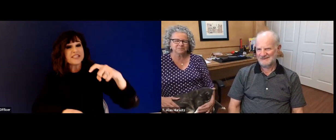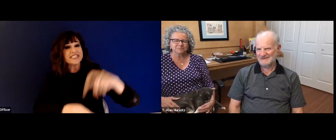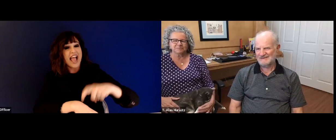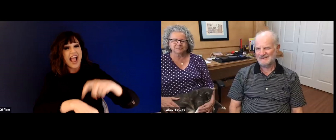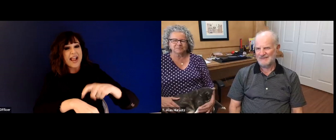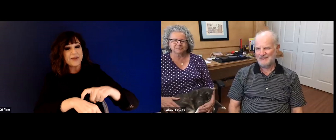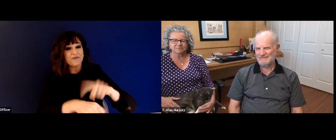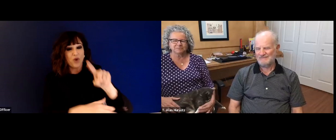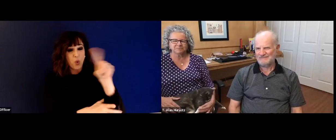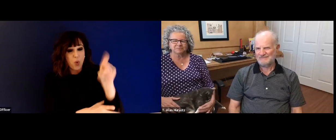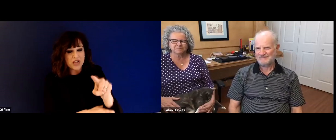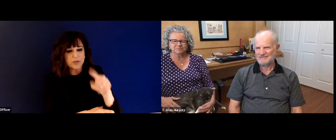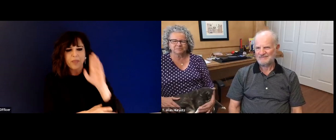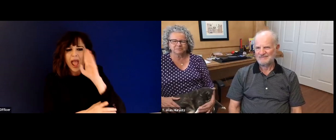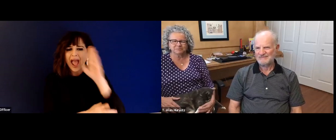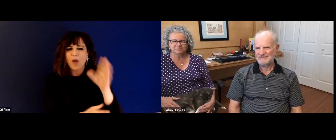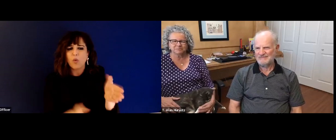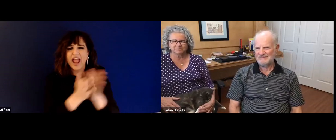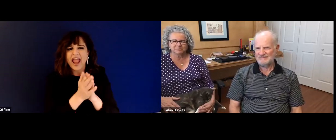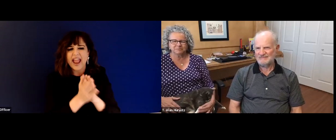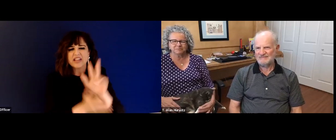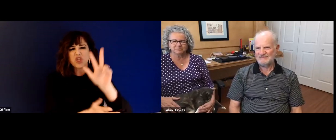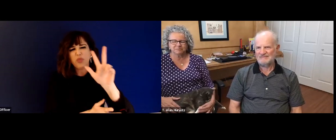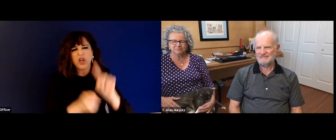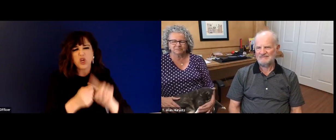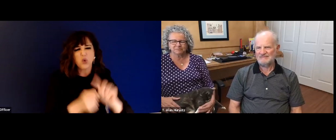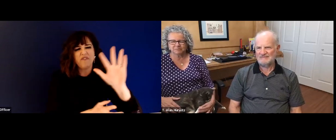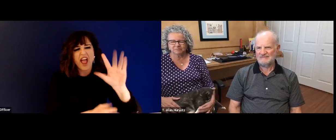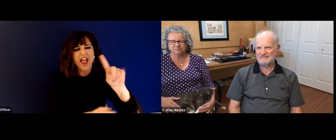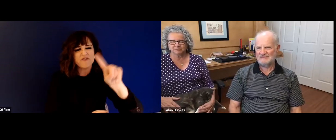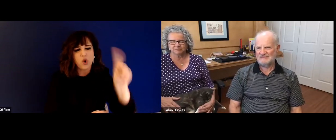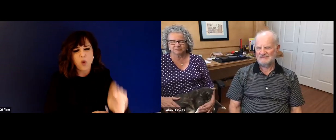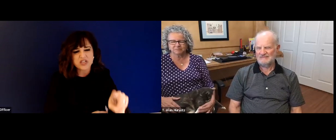made this happen? And really, Alan was an amazing president